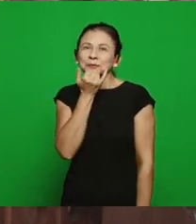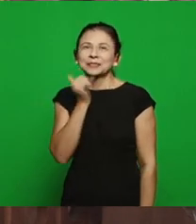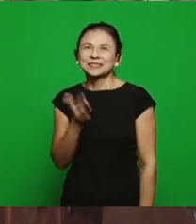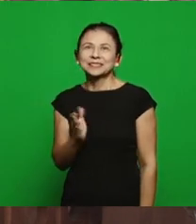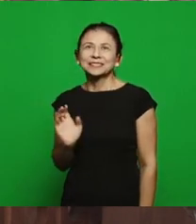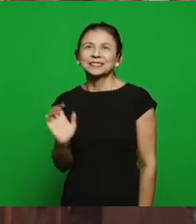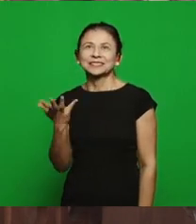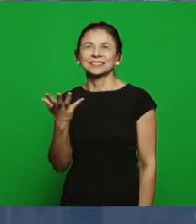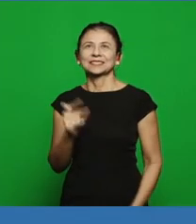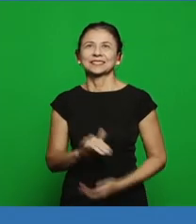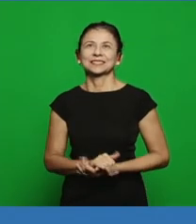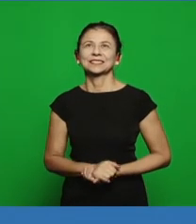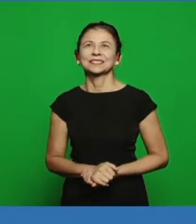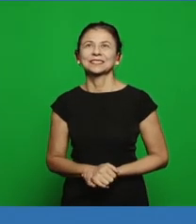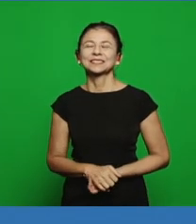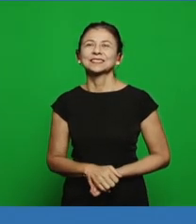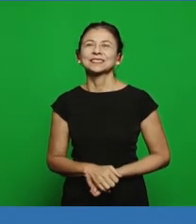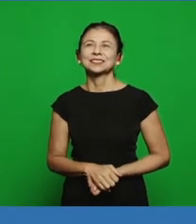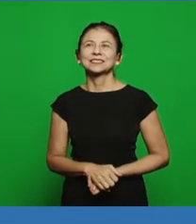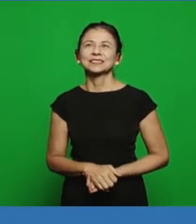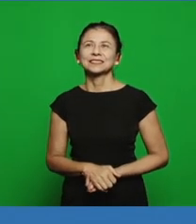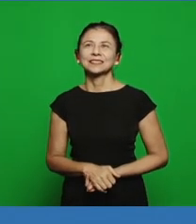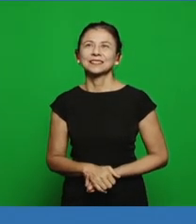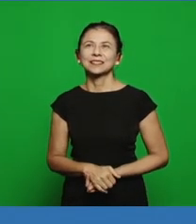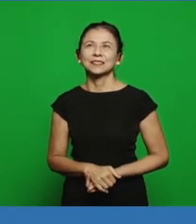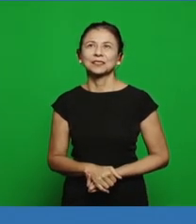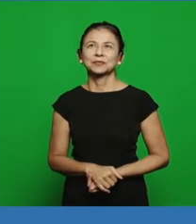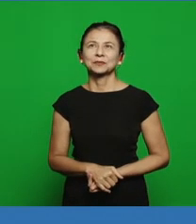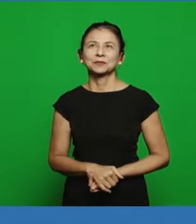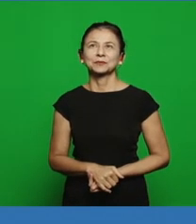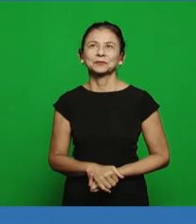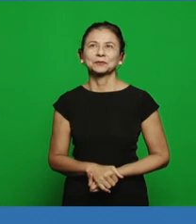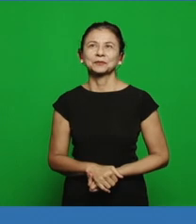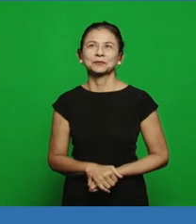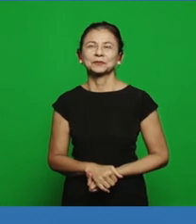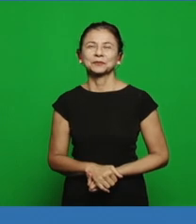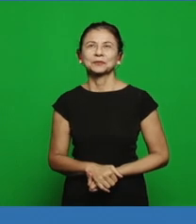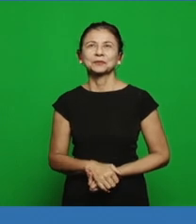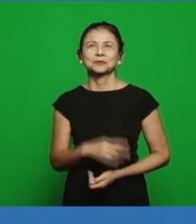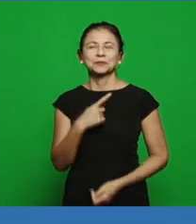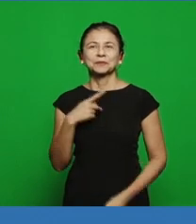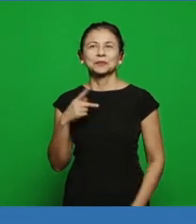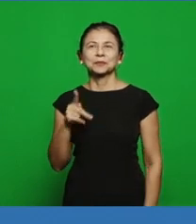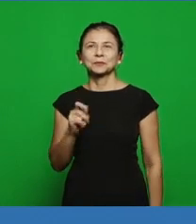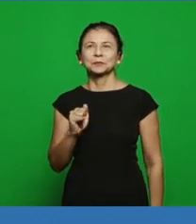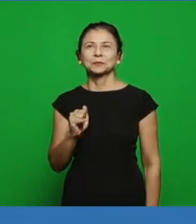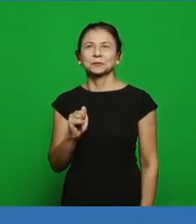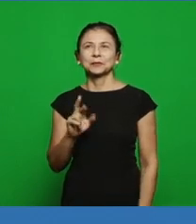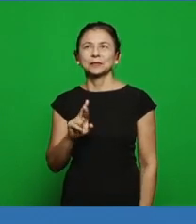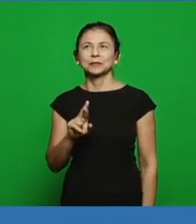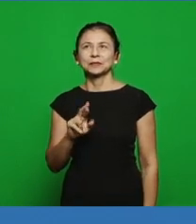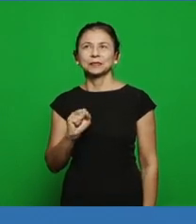the brethren, Pastor Pirajara, Pastor Gilberto